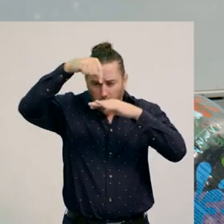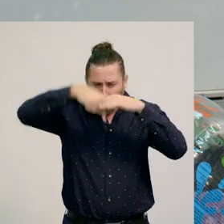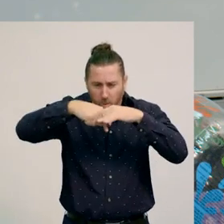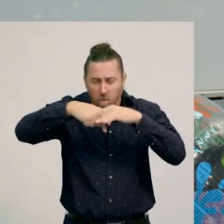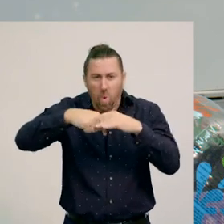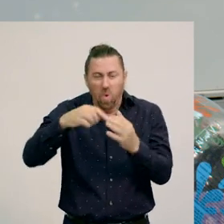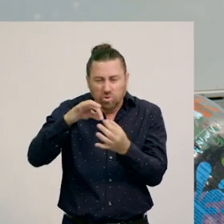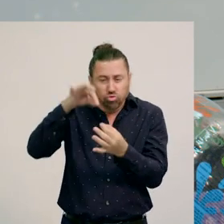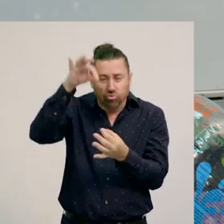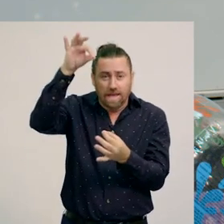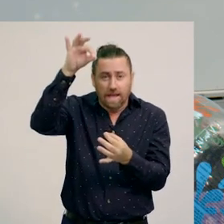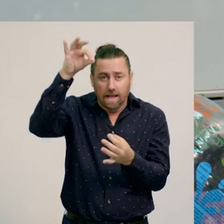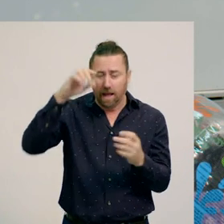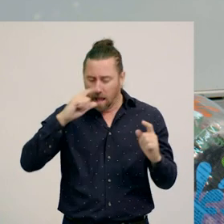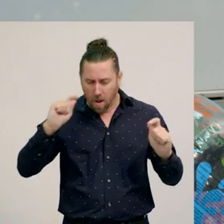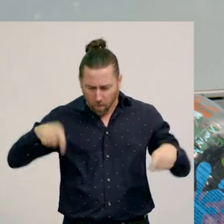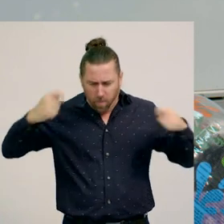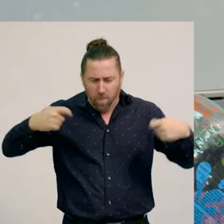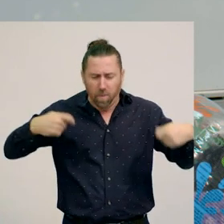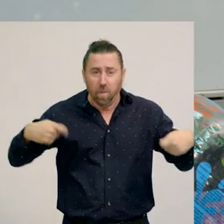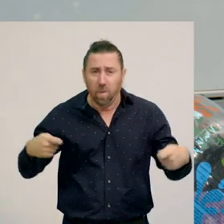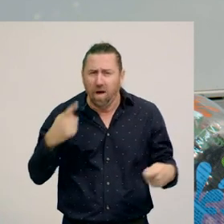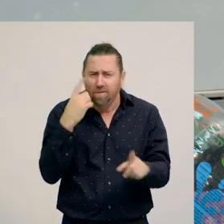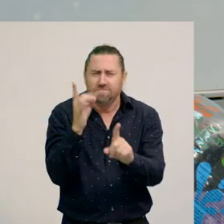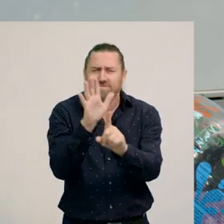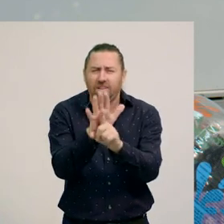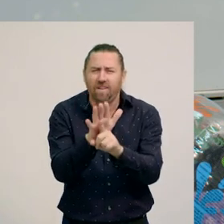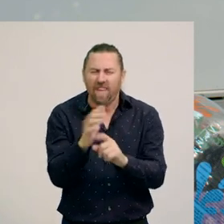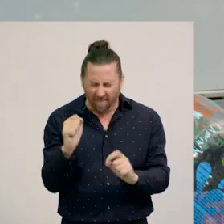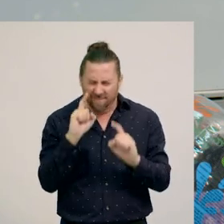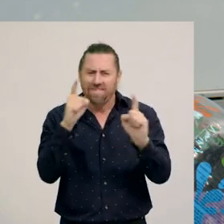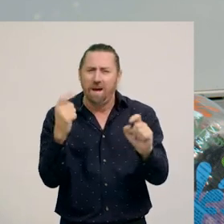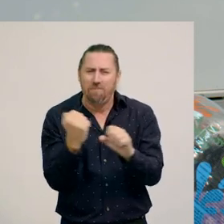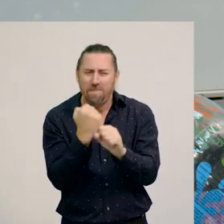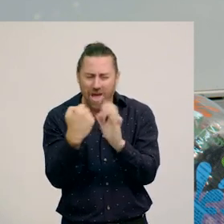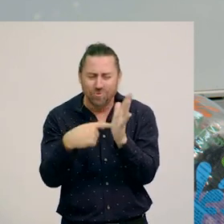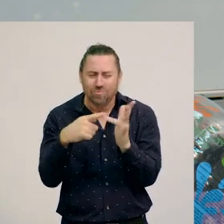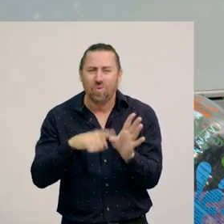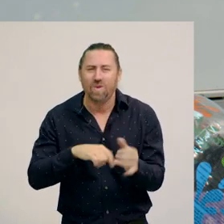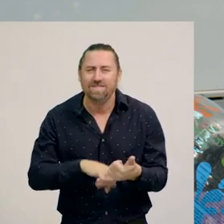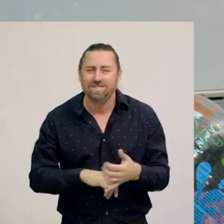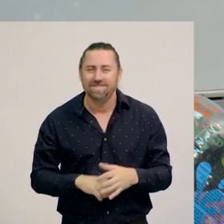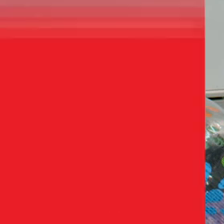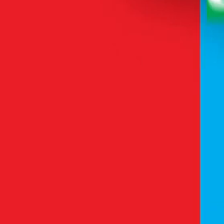got some string, you might be able to make one that works. See what you can come up with. Have fun.